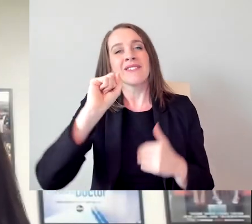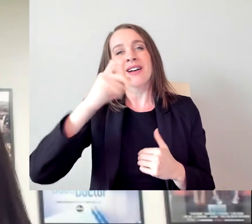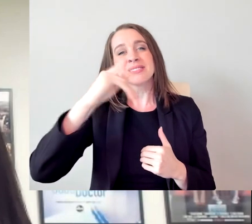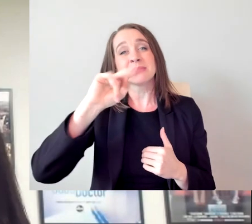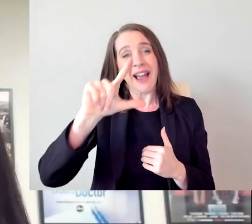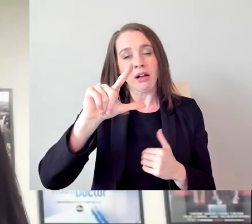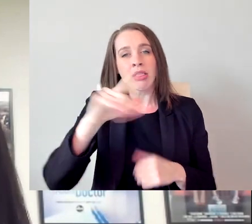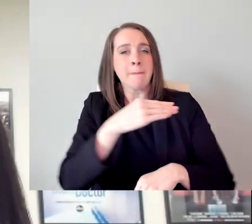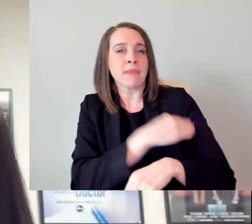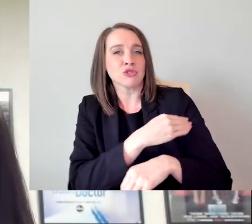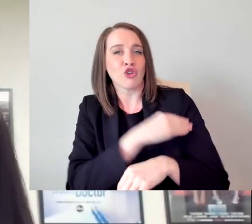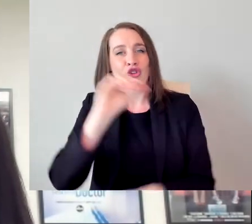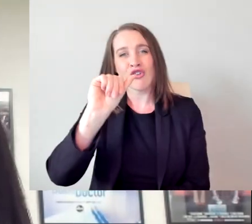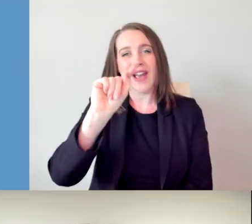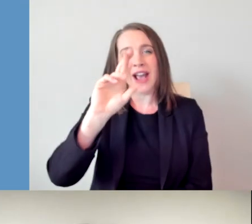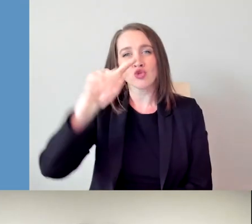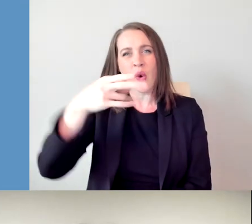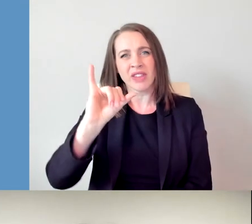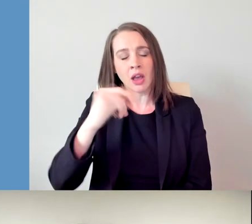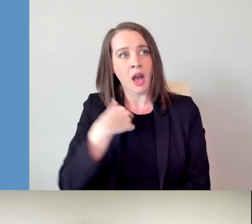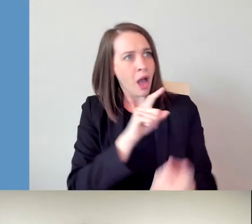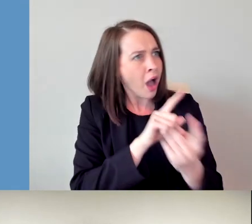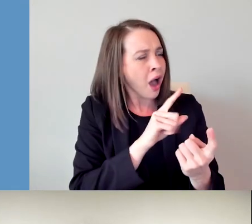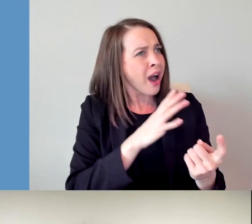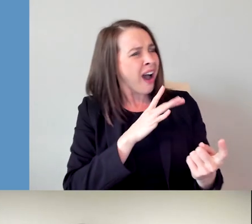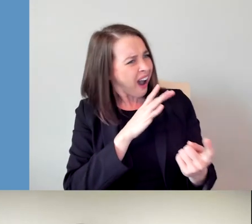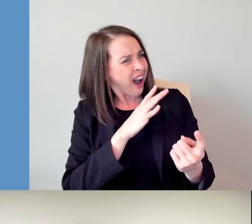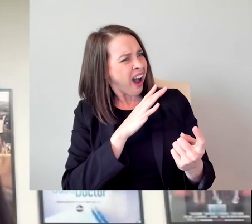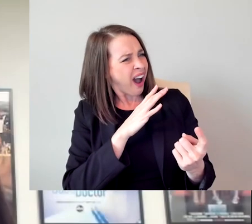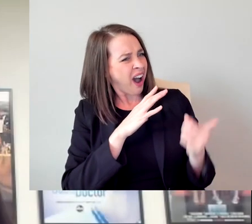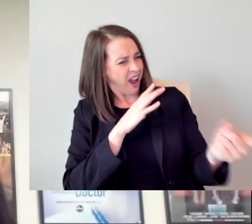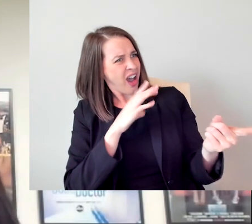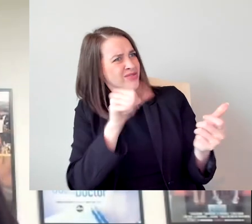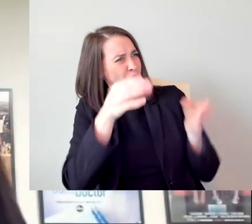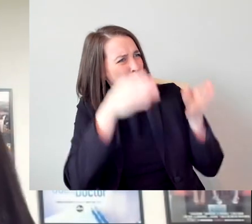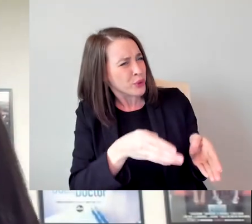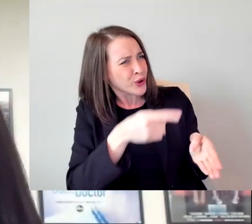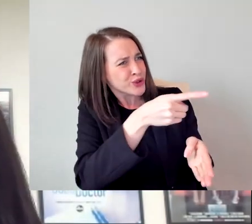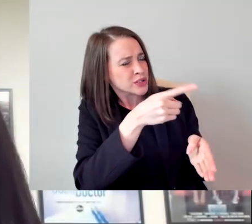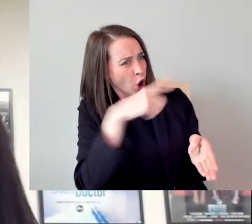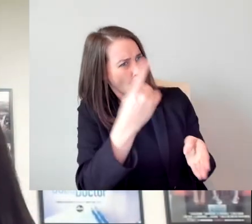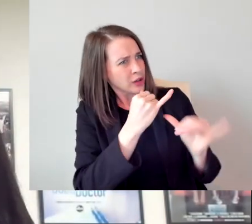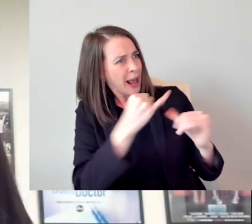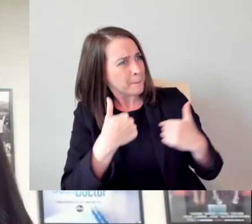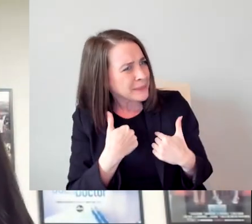And I thought, wow, how cool is it that I am seeing someone else that is representing me and fighting the same battle?